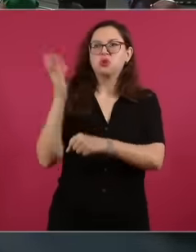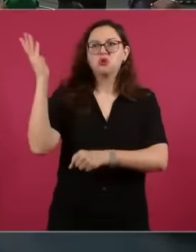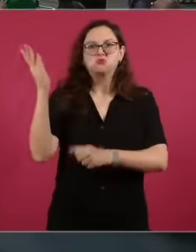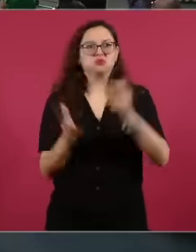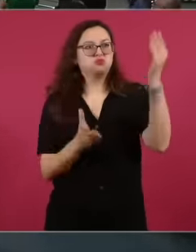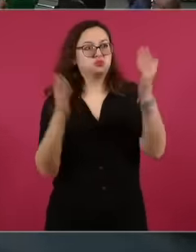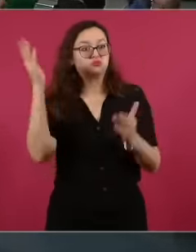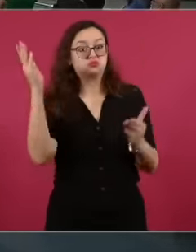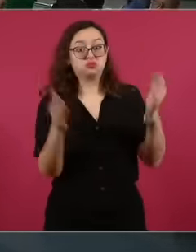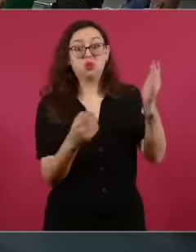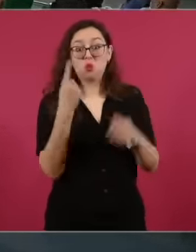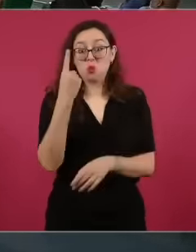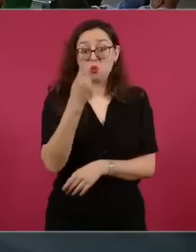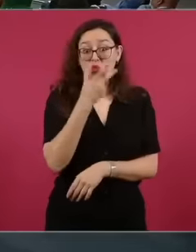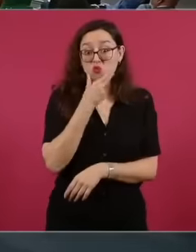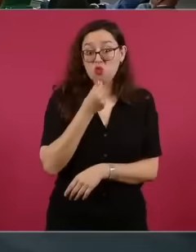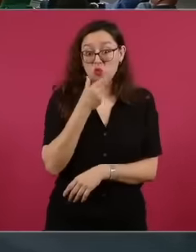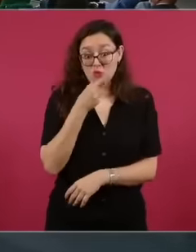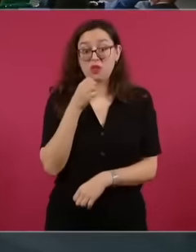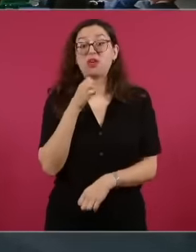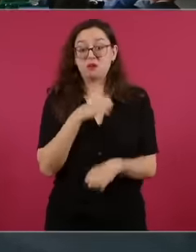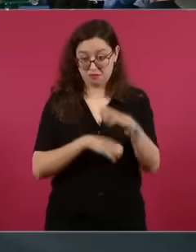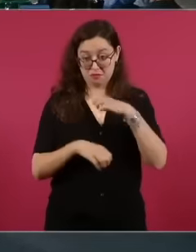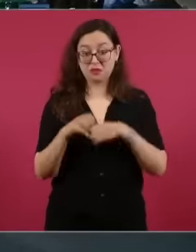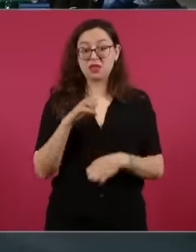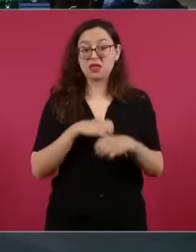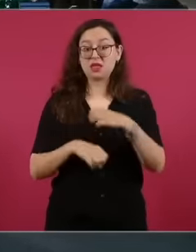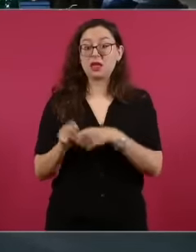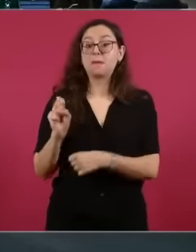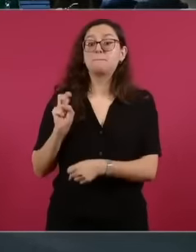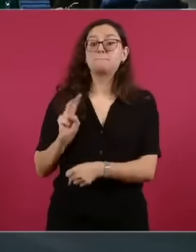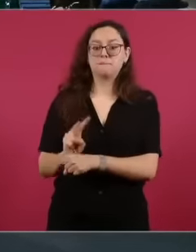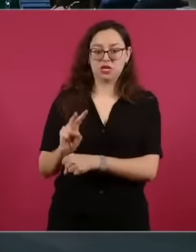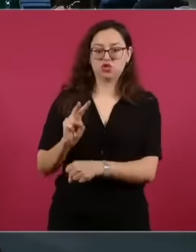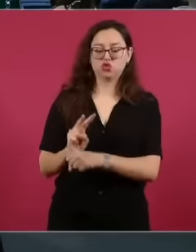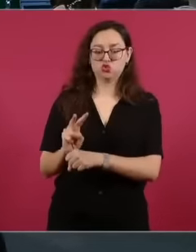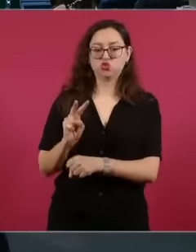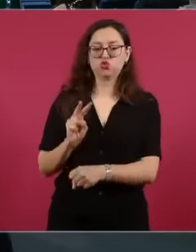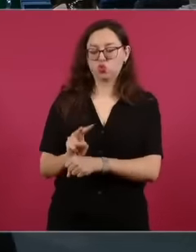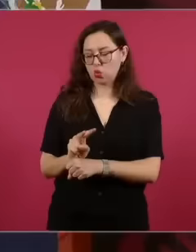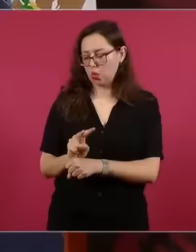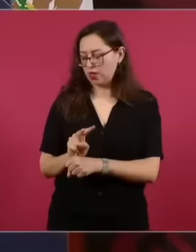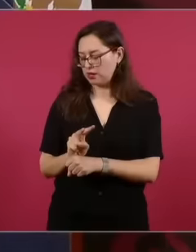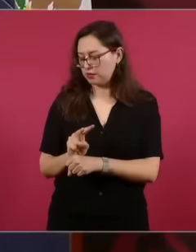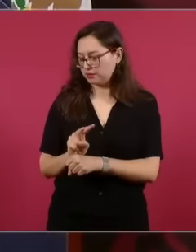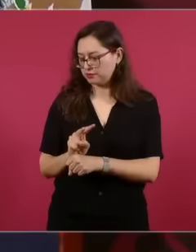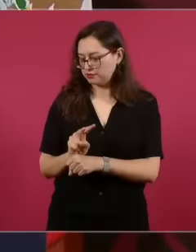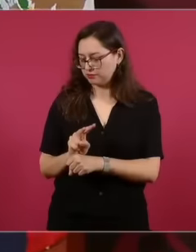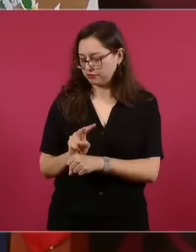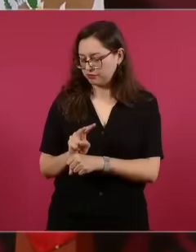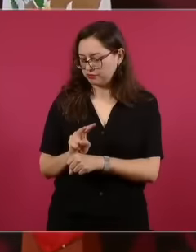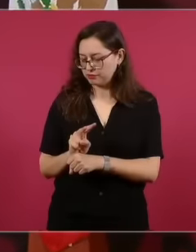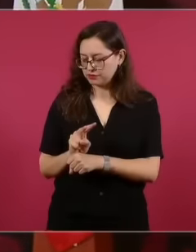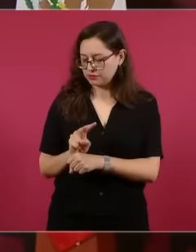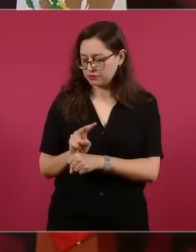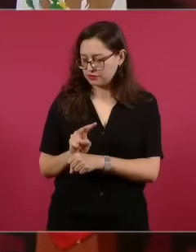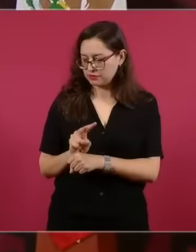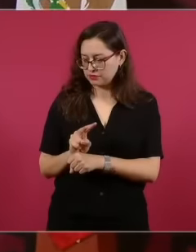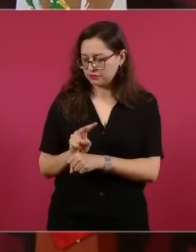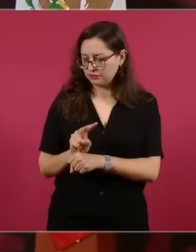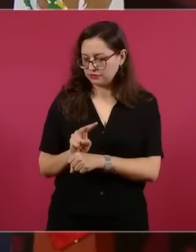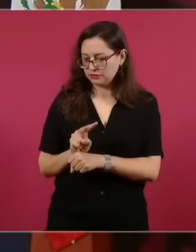businessman, I don't know if he's a coca